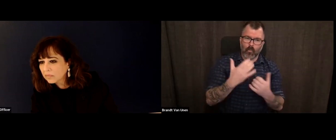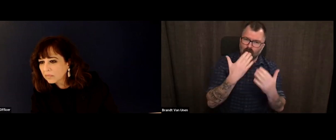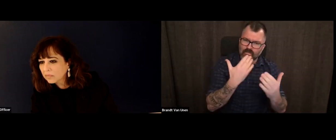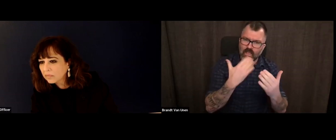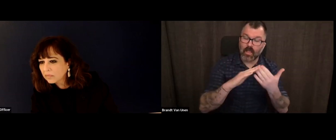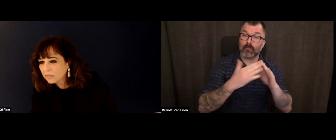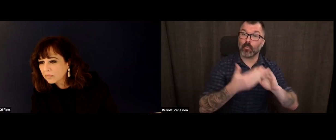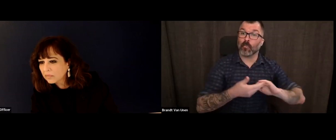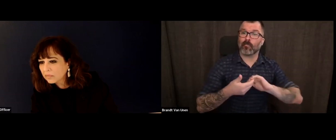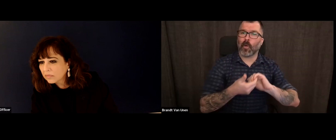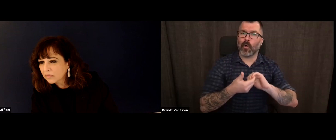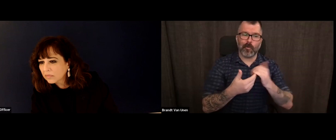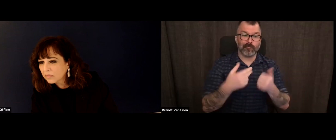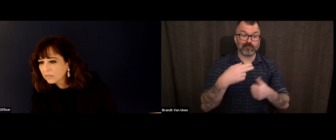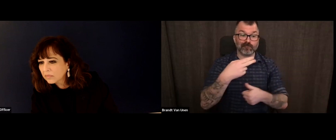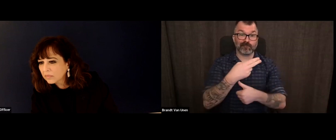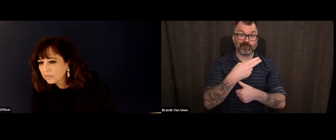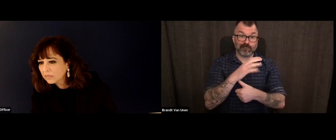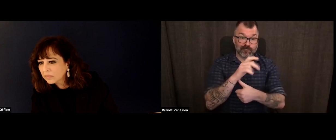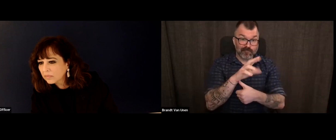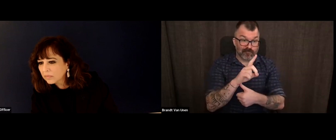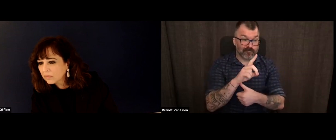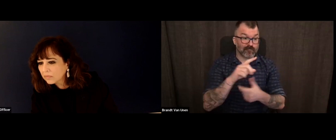course, we want to thank everybody who made tonight's